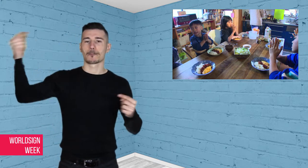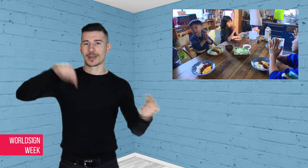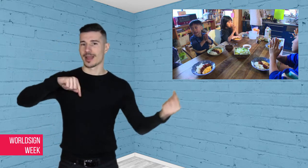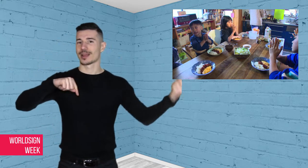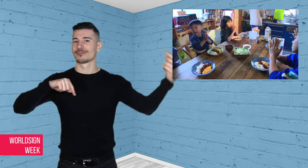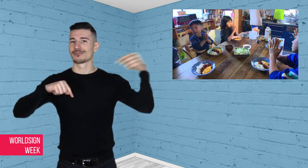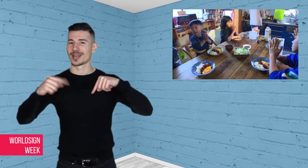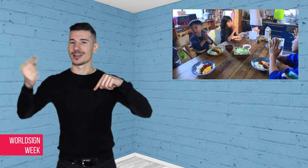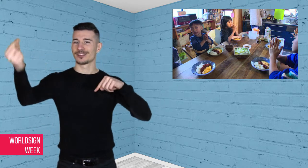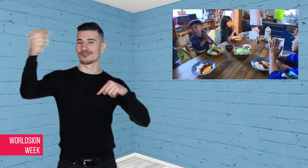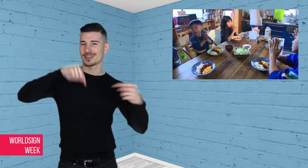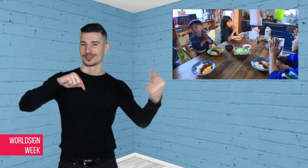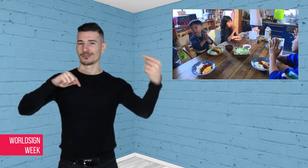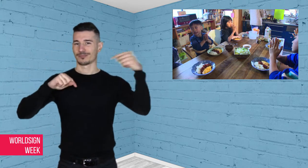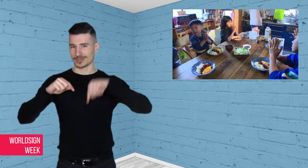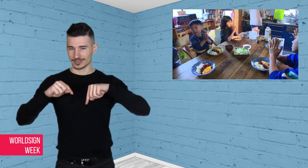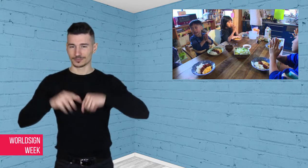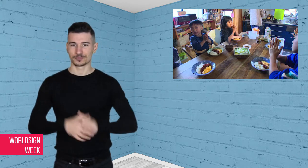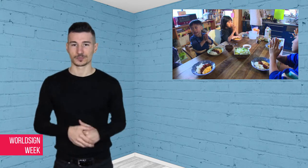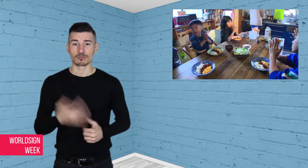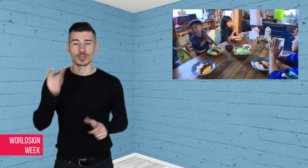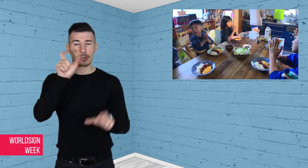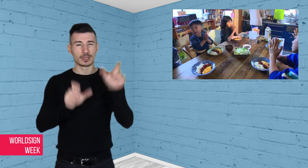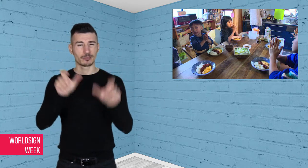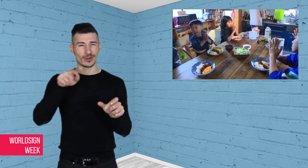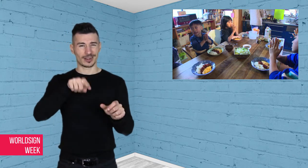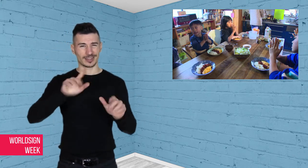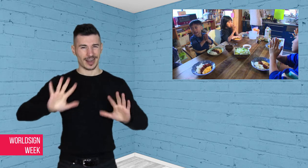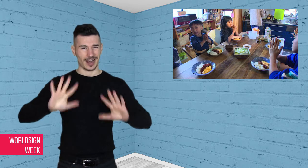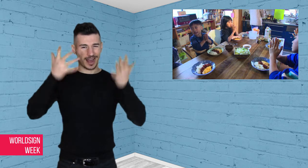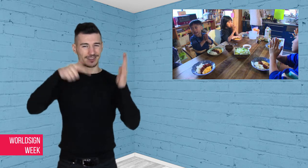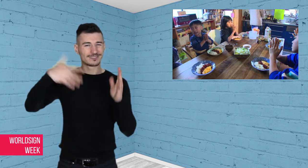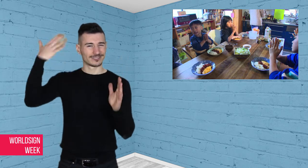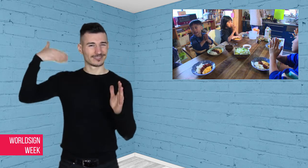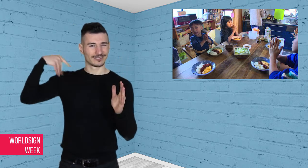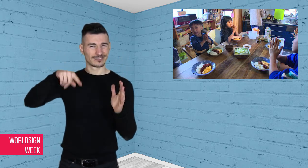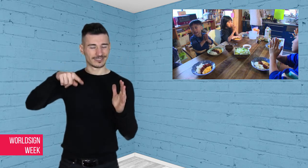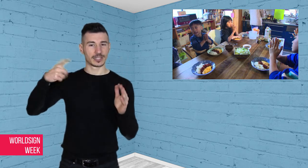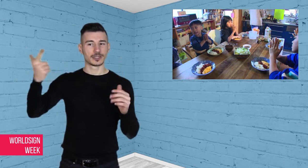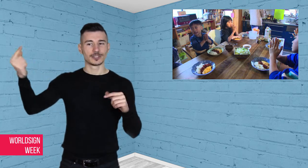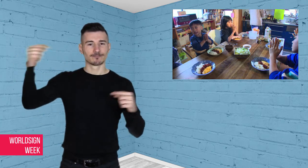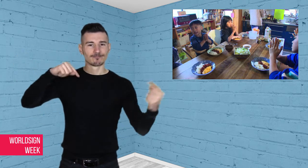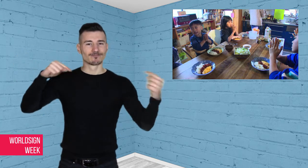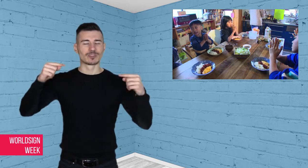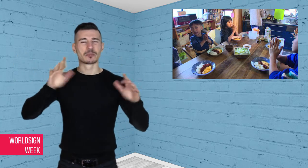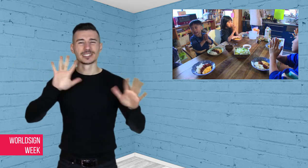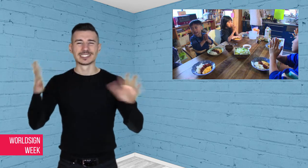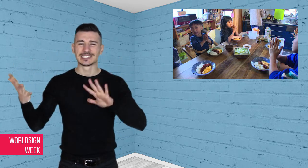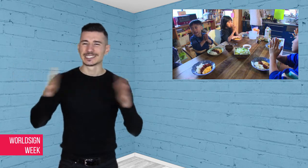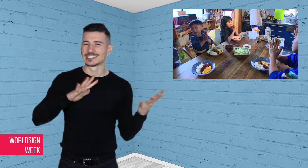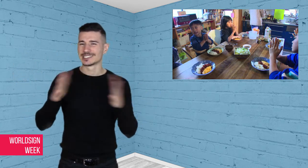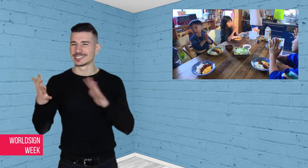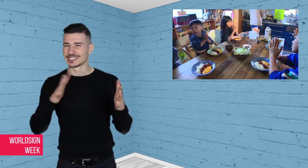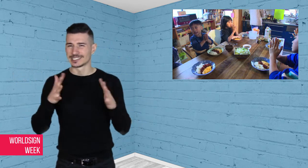beginning to return to the region. These residents face a hard choice: